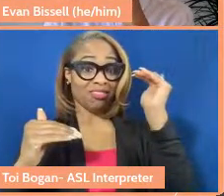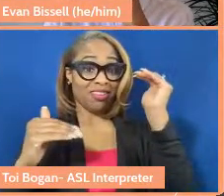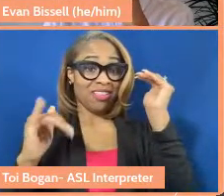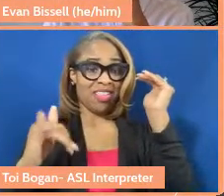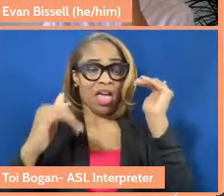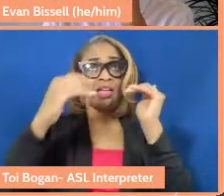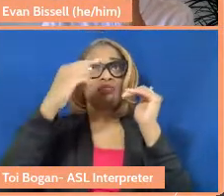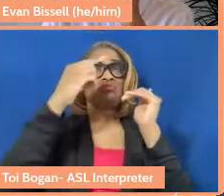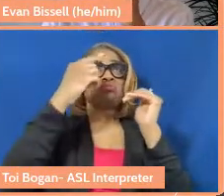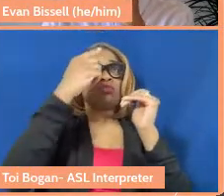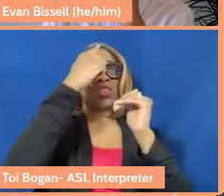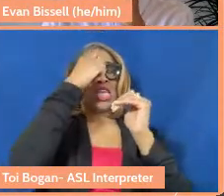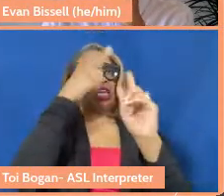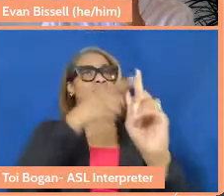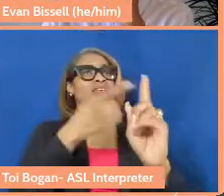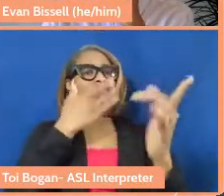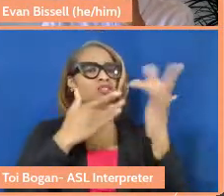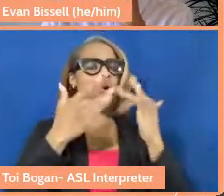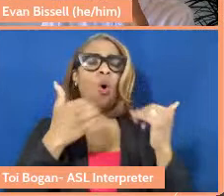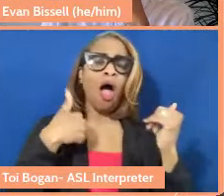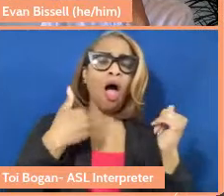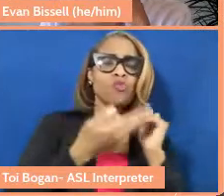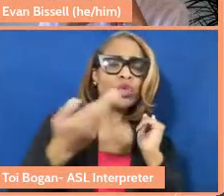Okay, we have resources and we give it to those who don't have it